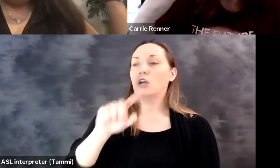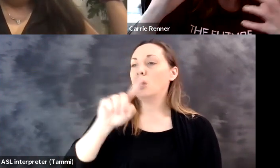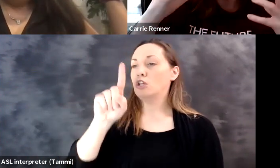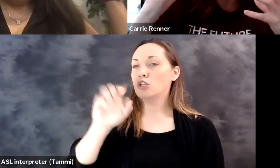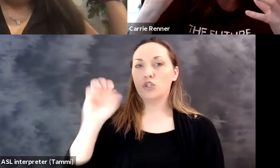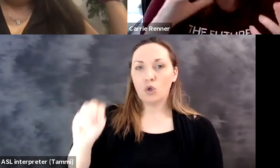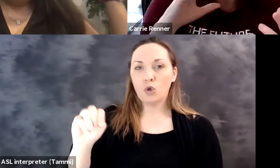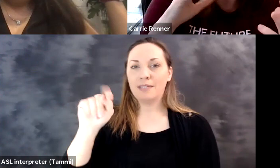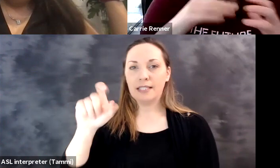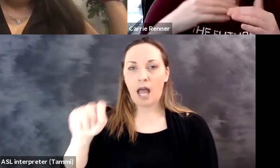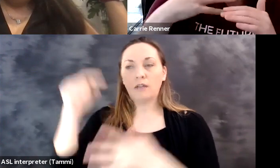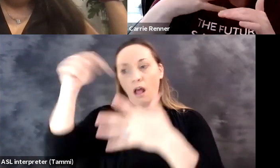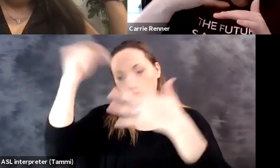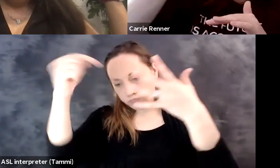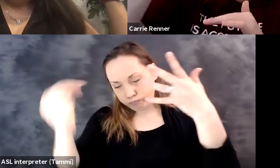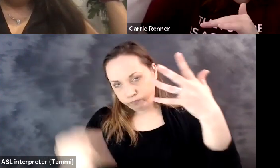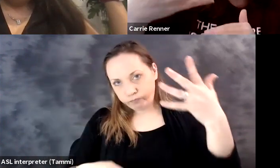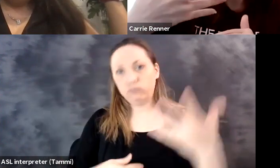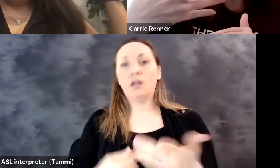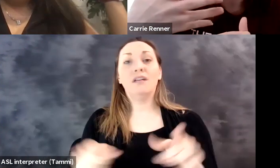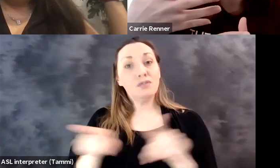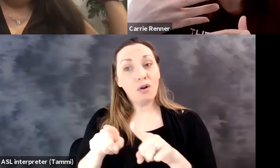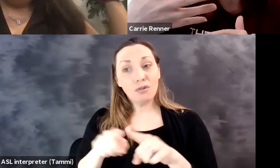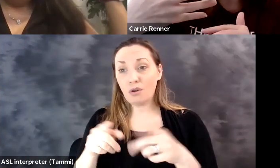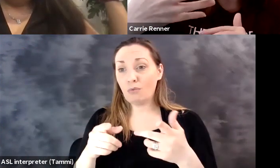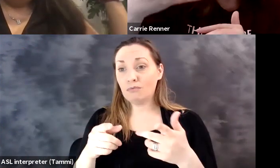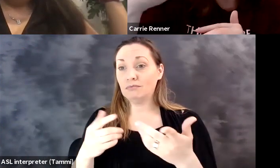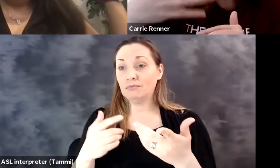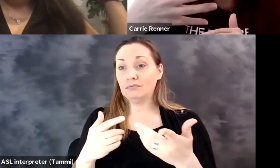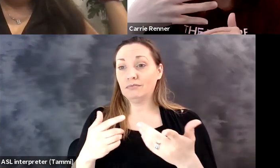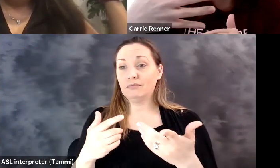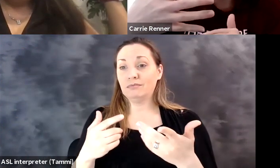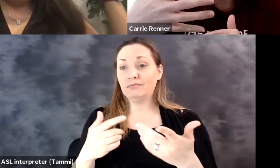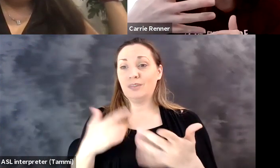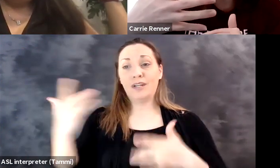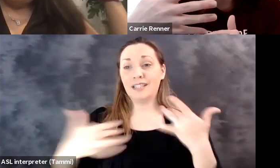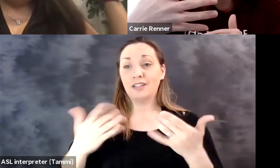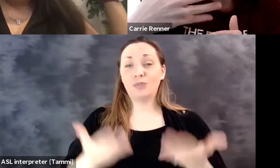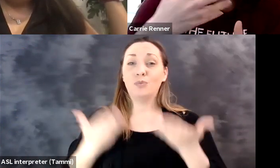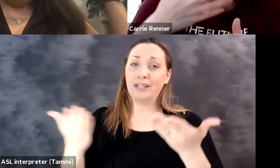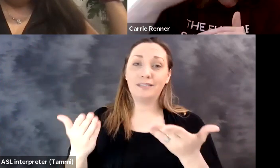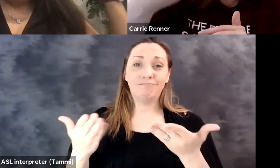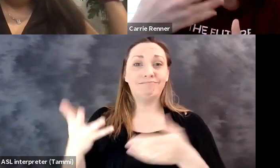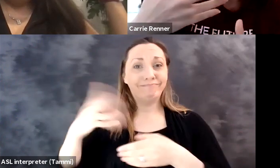text, I can keep Nuance with Dragon which we're very excited to bring into the family. I think there's also the opportunity